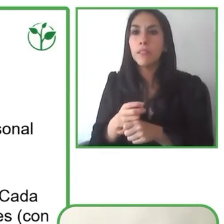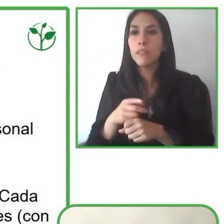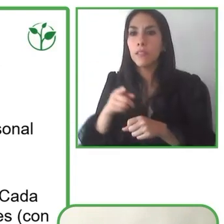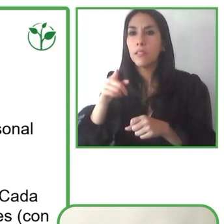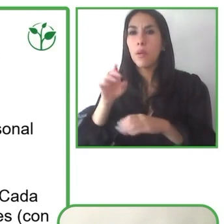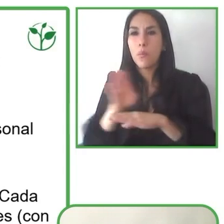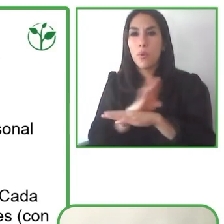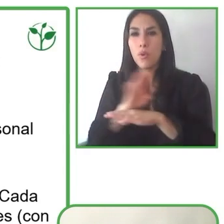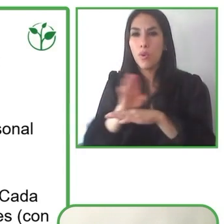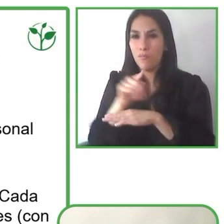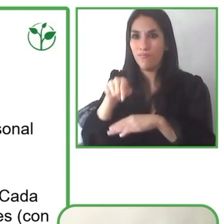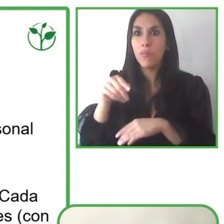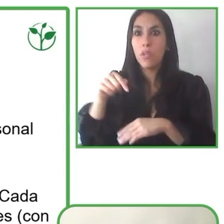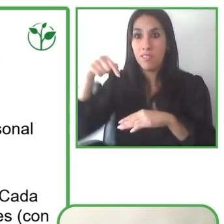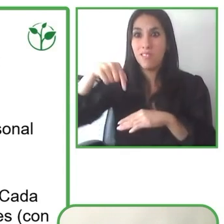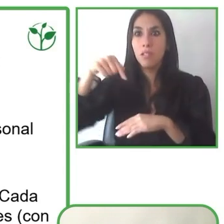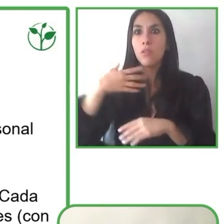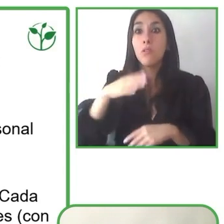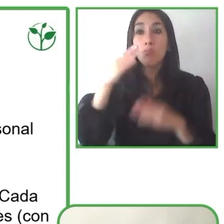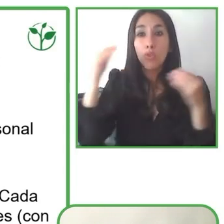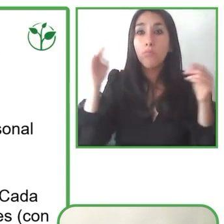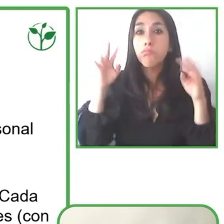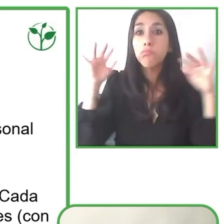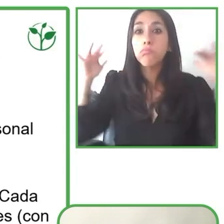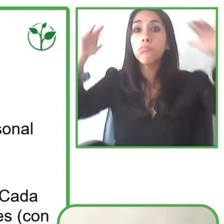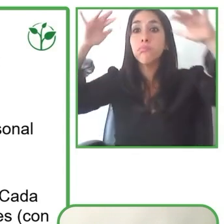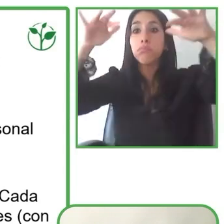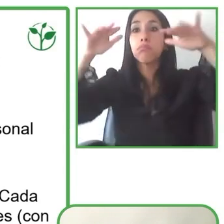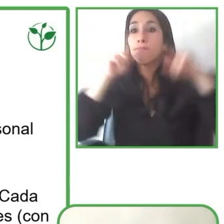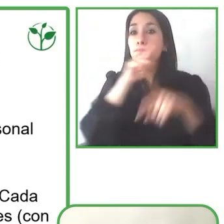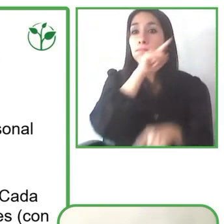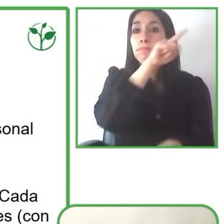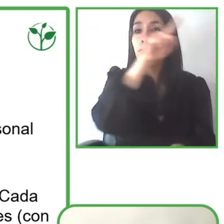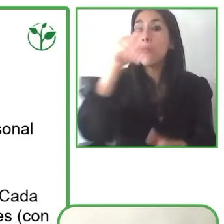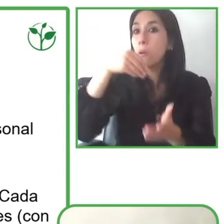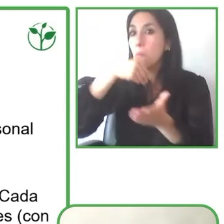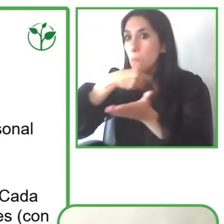And so we need to make sure that we can leverage resources